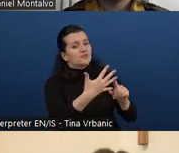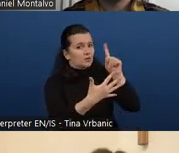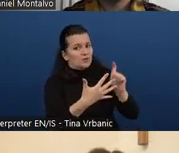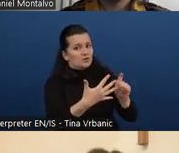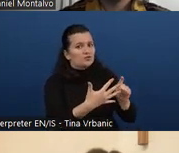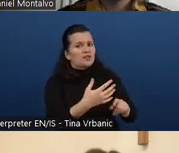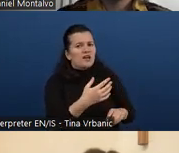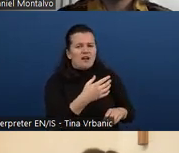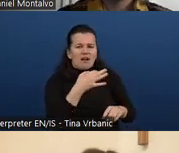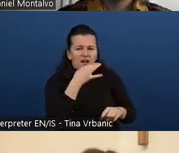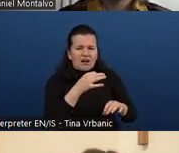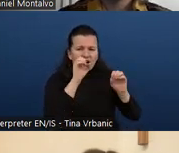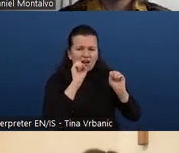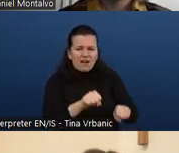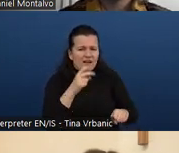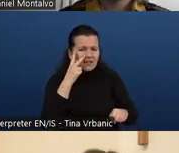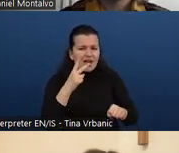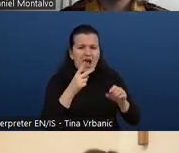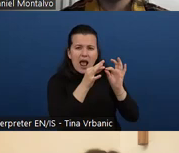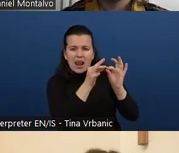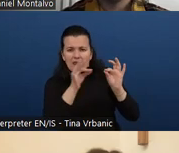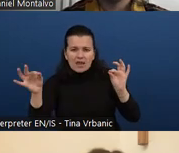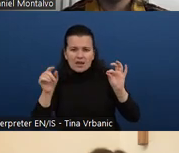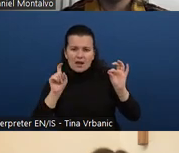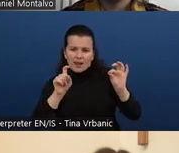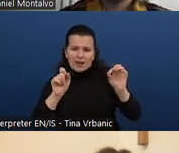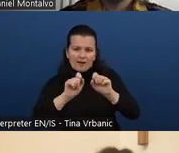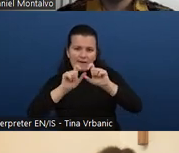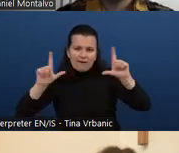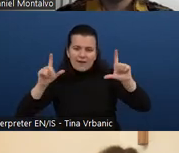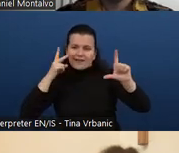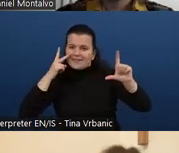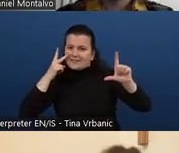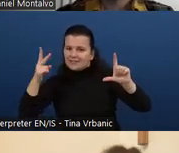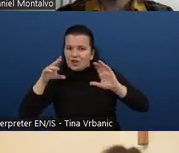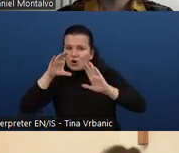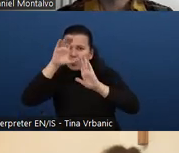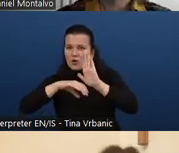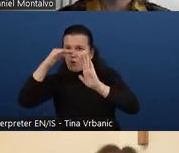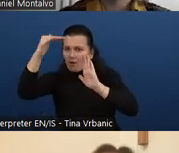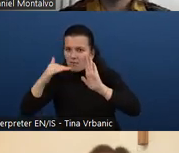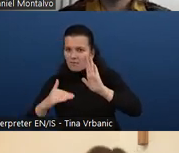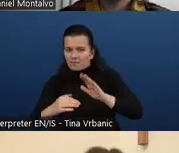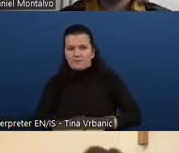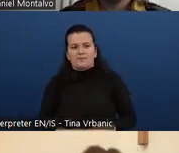I think we can put in the chat the direct link. It is WAI/curricula.